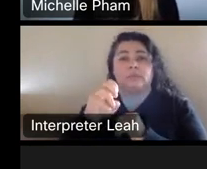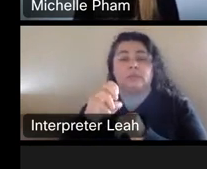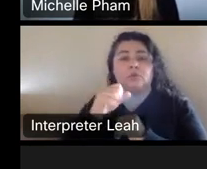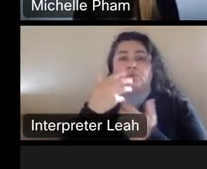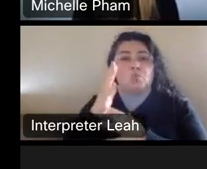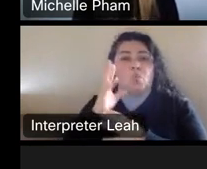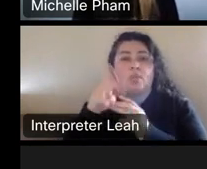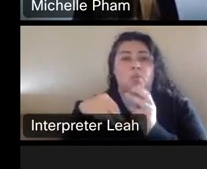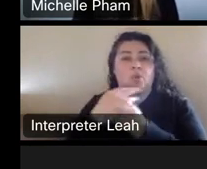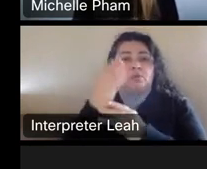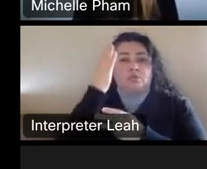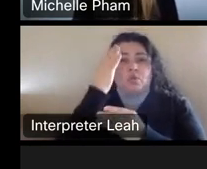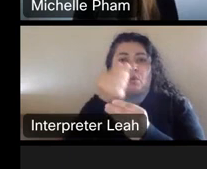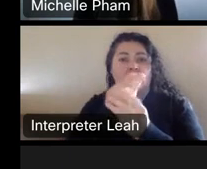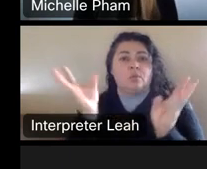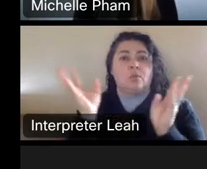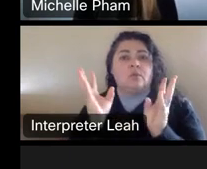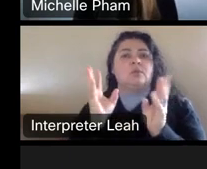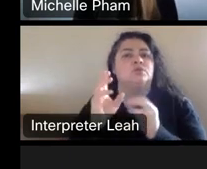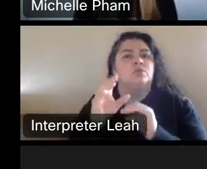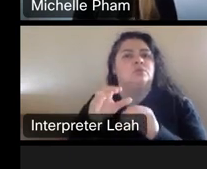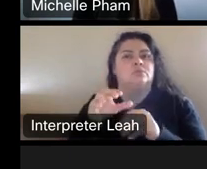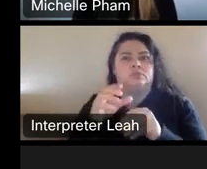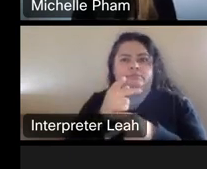And so you do you take every effort to keep it secret?